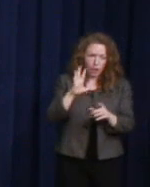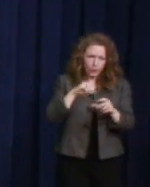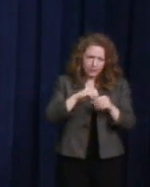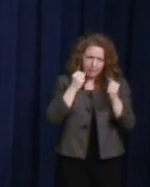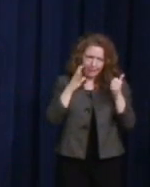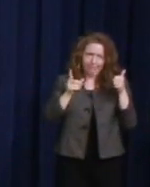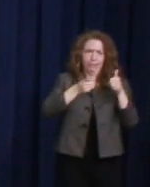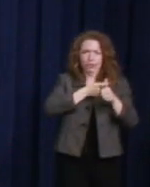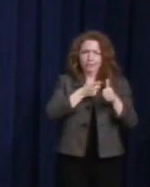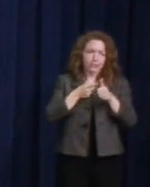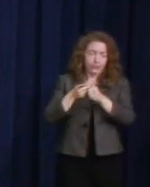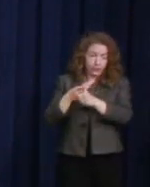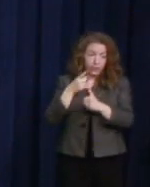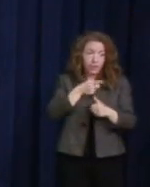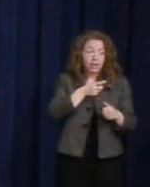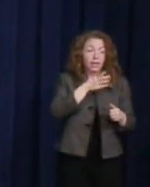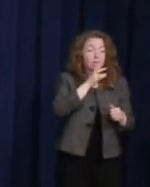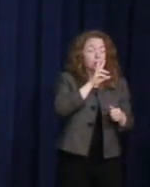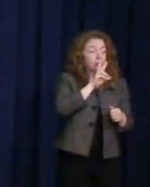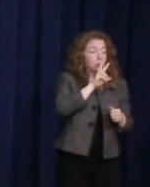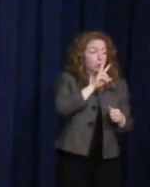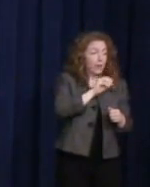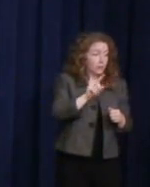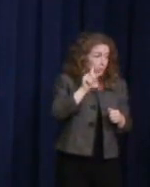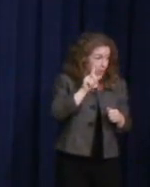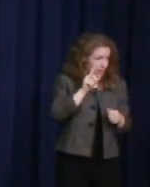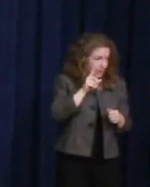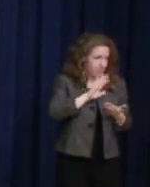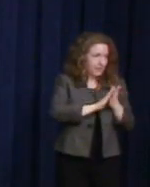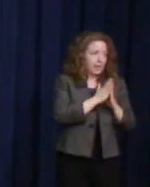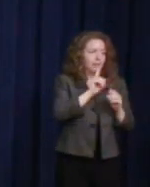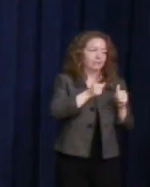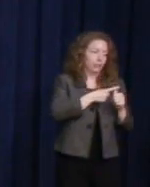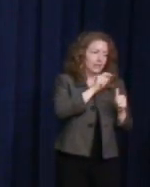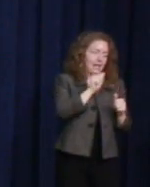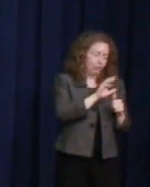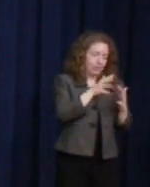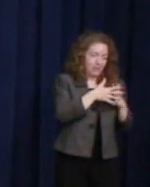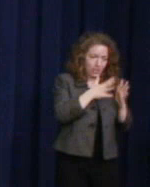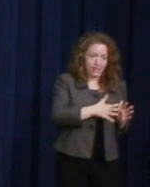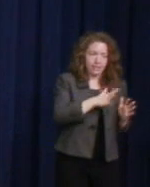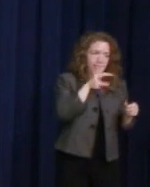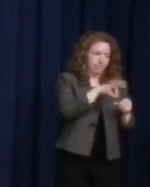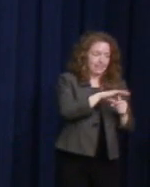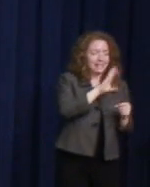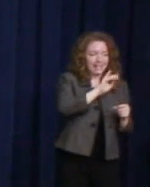Councilmember in the City of Campbell, California. Three years later, when his colleagues selected him as Mayor of Campbell, he became the youngest